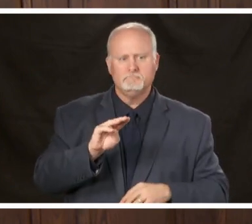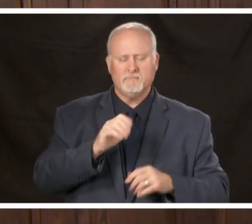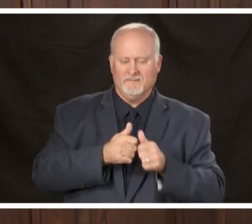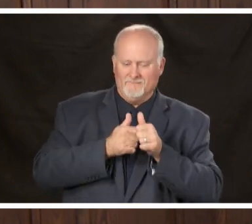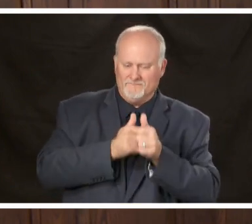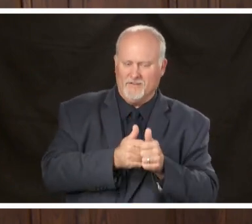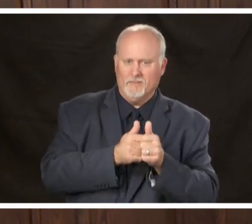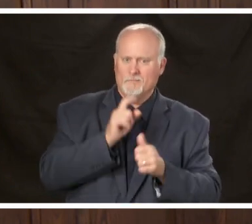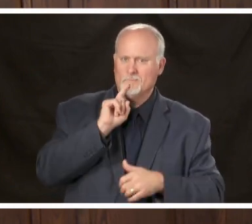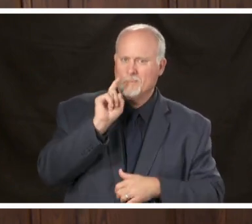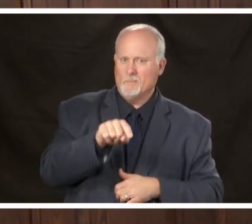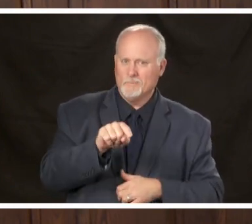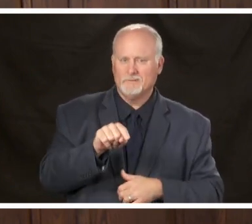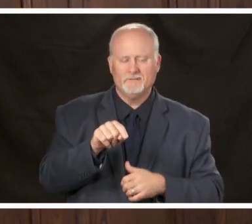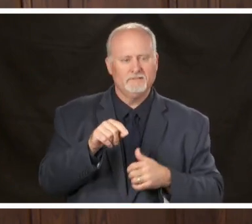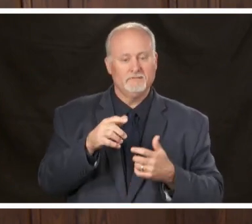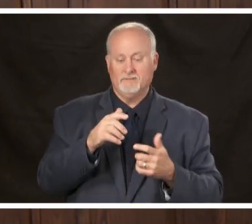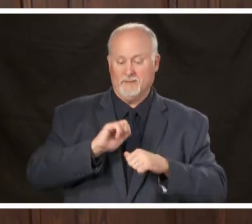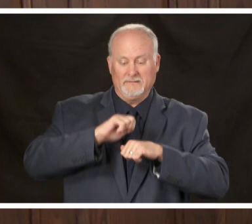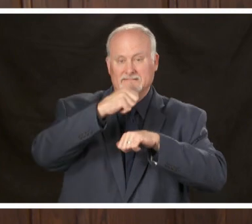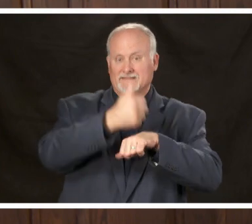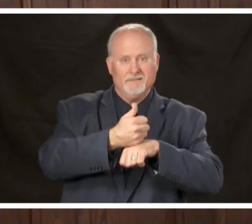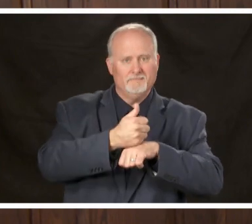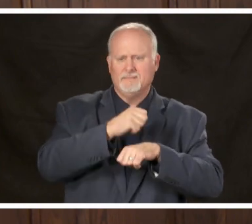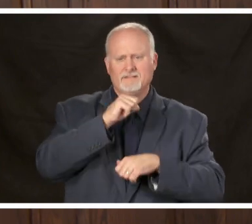they're put in place not about law not about power